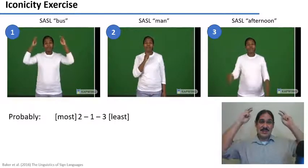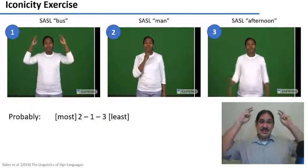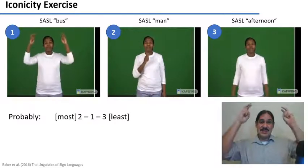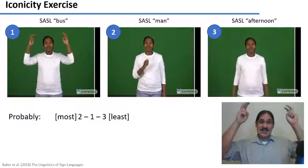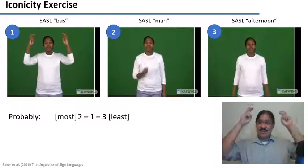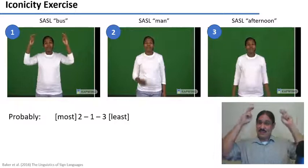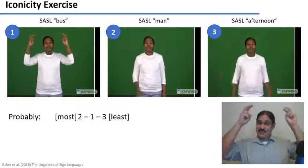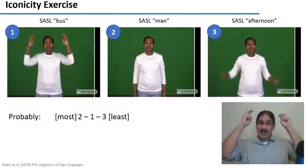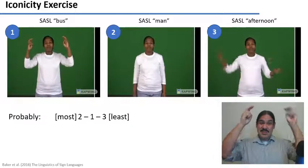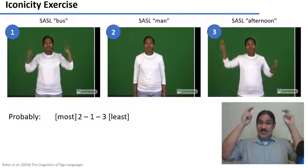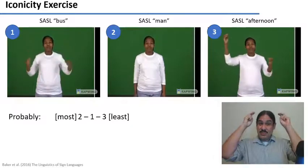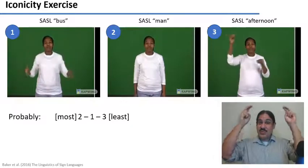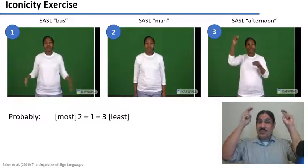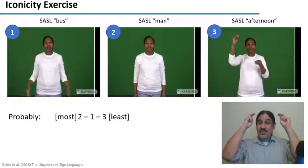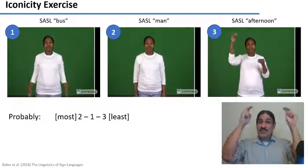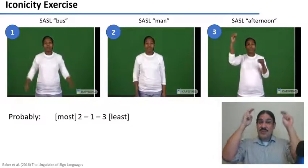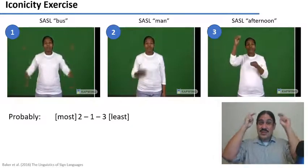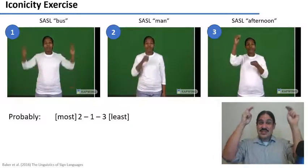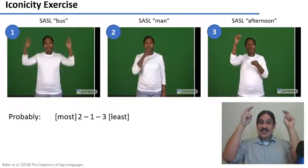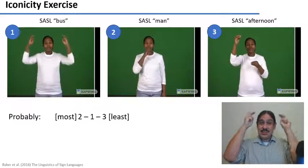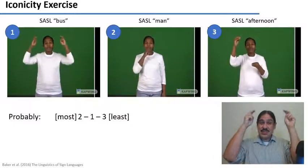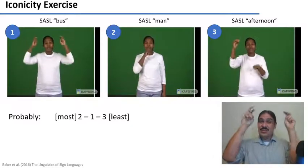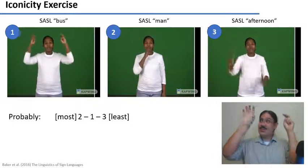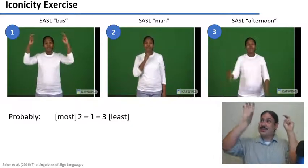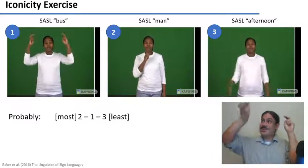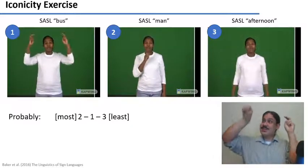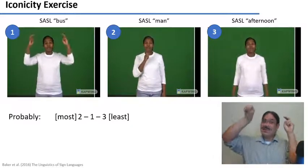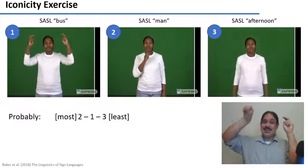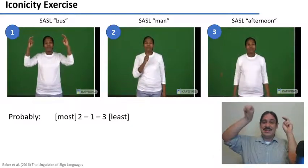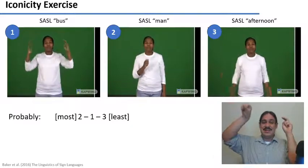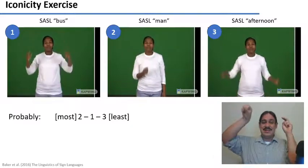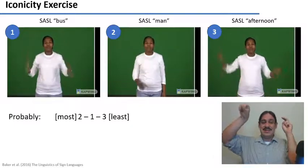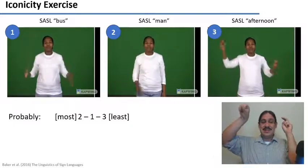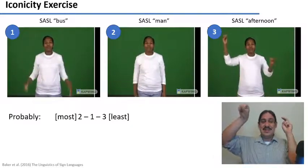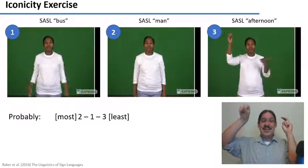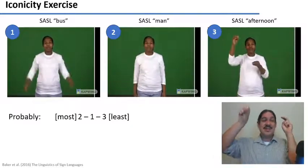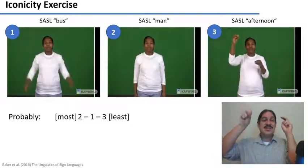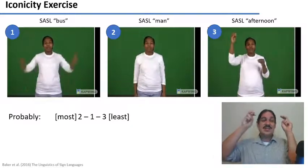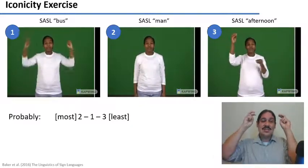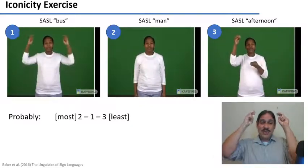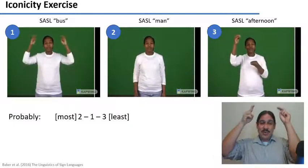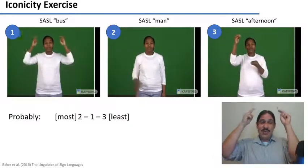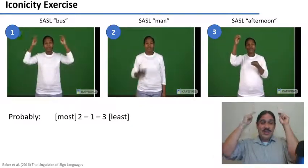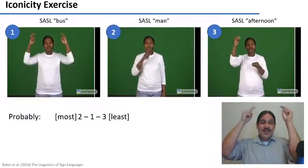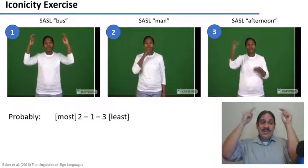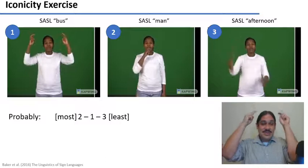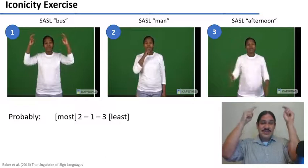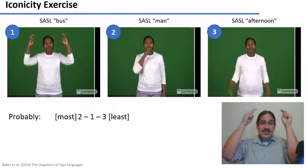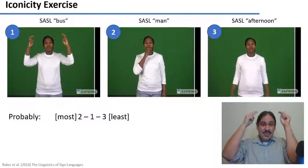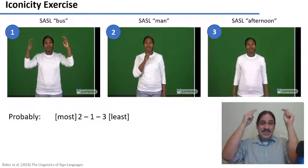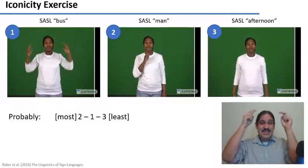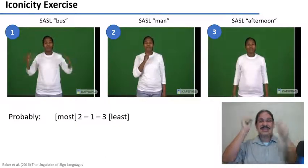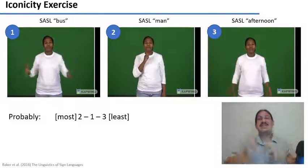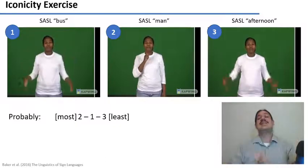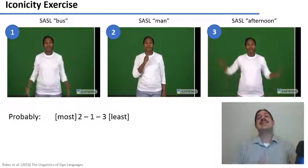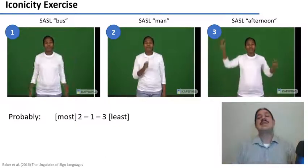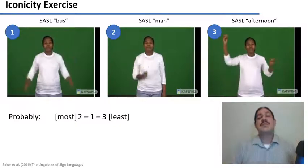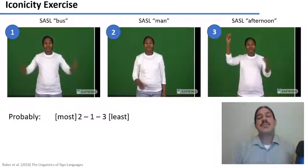maybe number three means like the sun being like after the middle or something